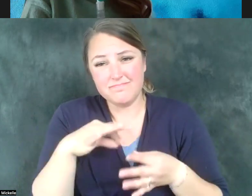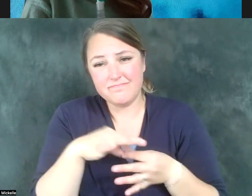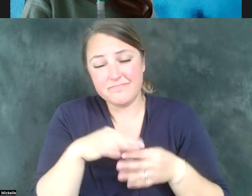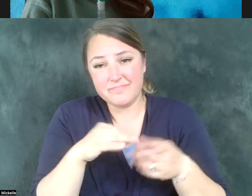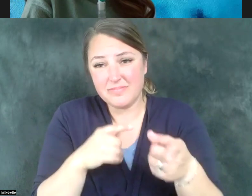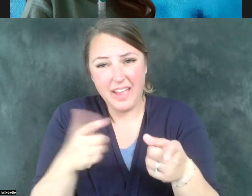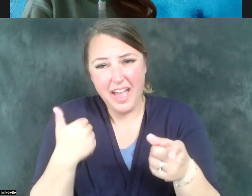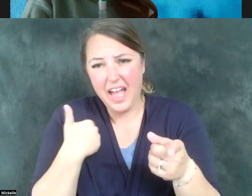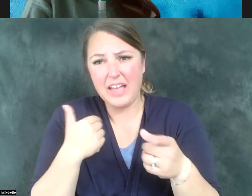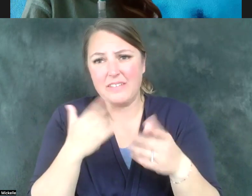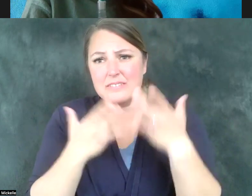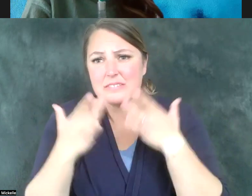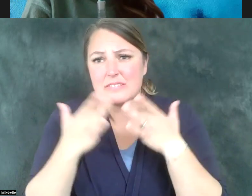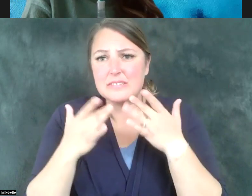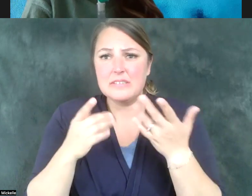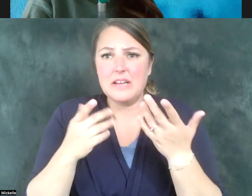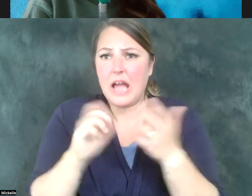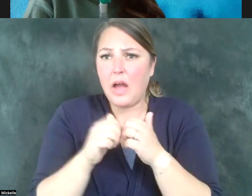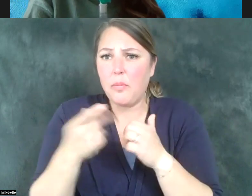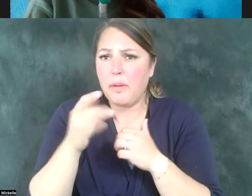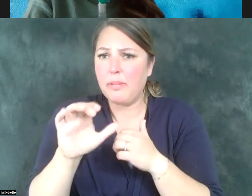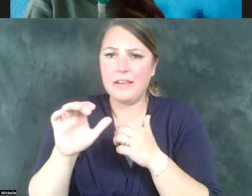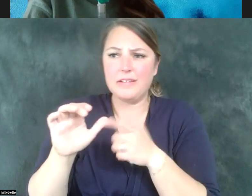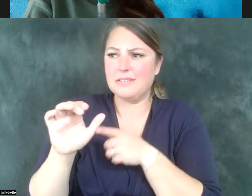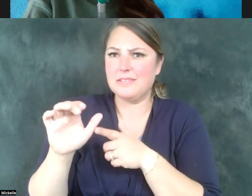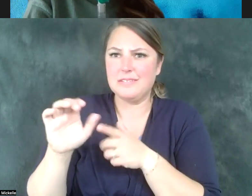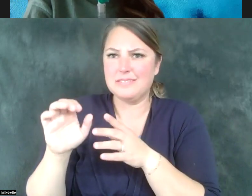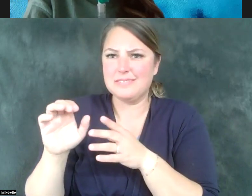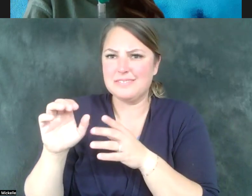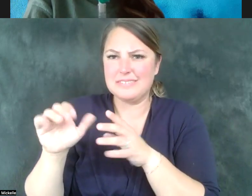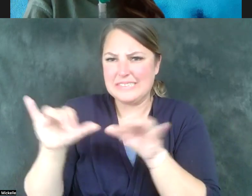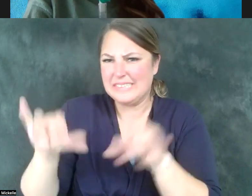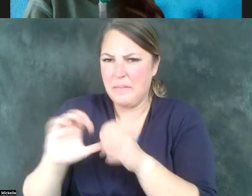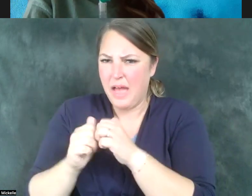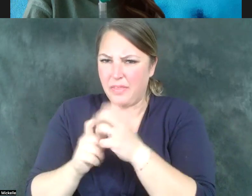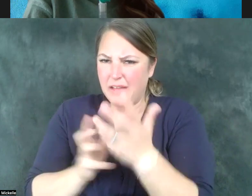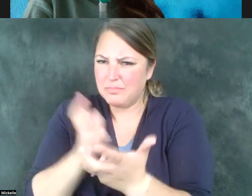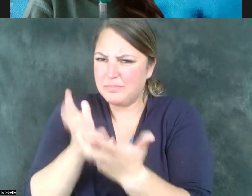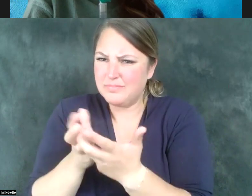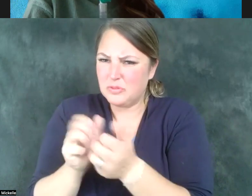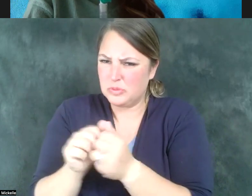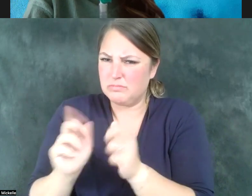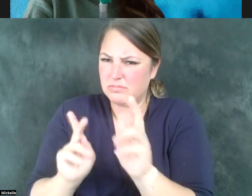higher education systems address the needs of individuals with disabilities. I think we've got to make sure that we have